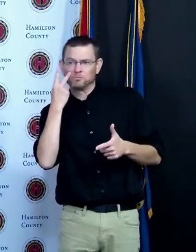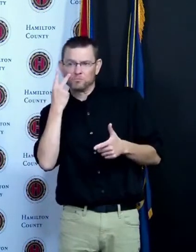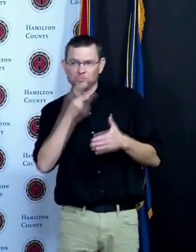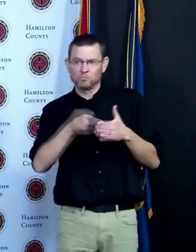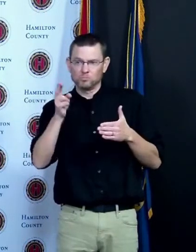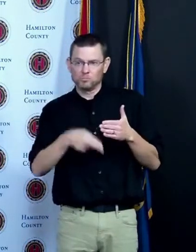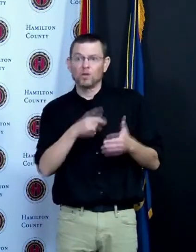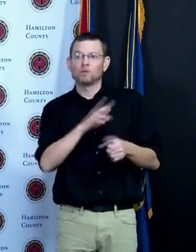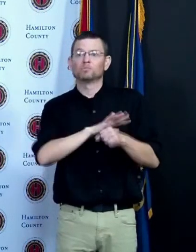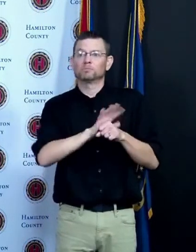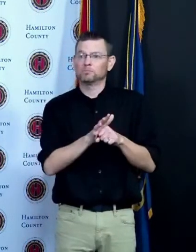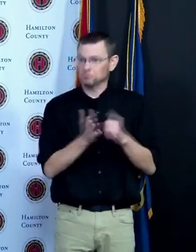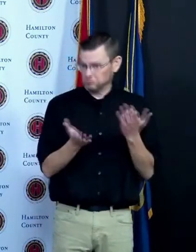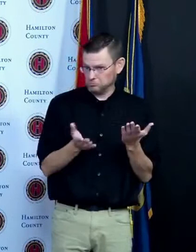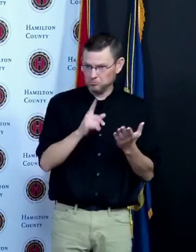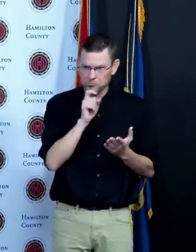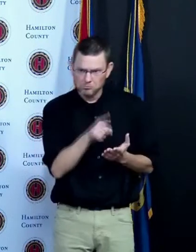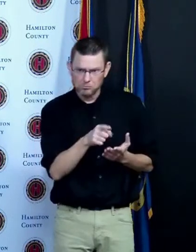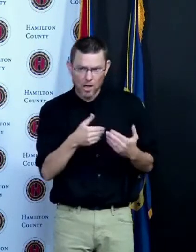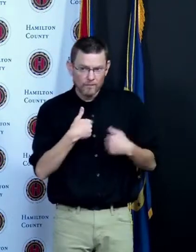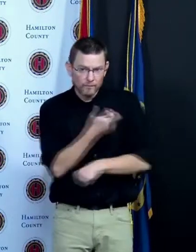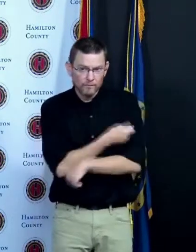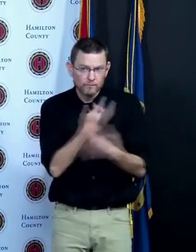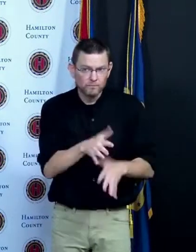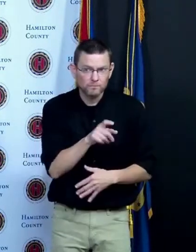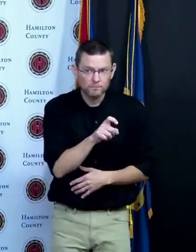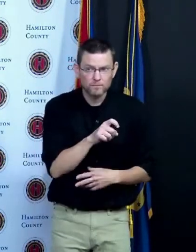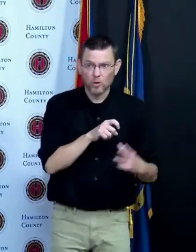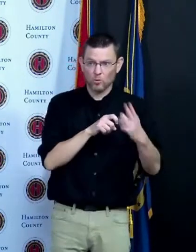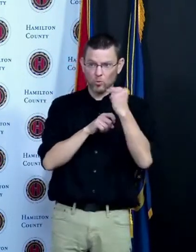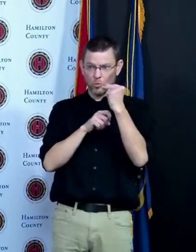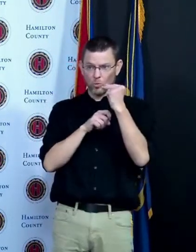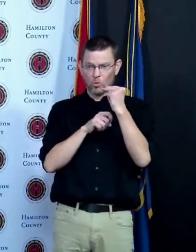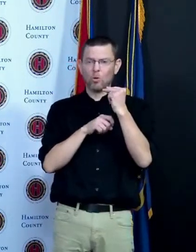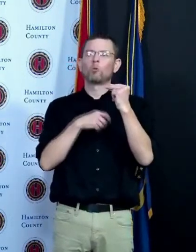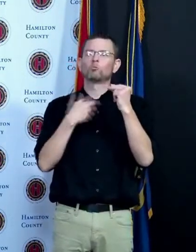we will see a world where people are not encouraged to wear masks in many more situations